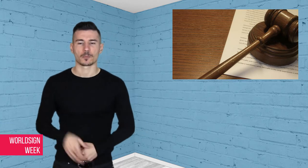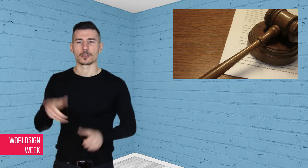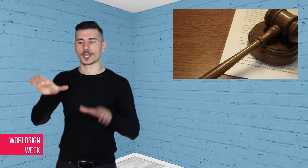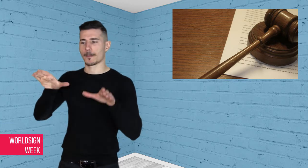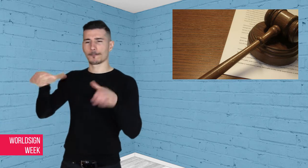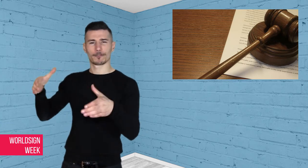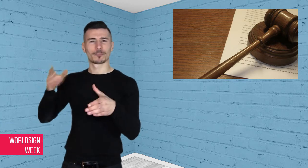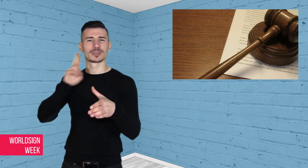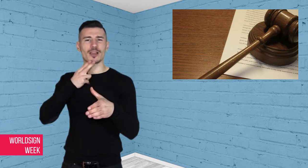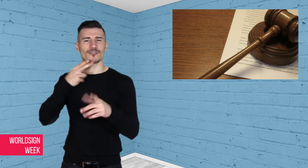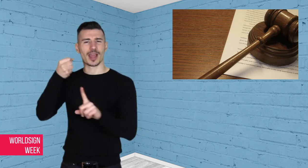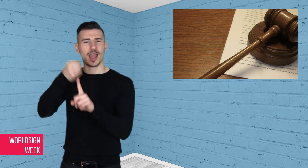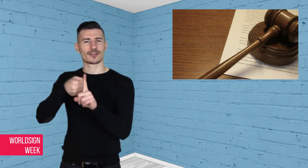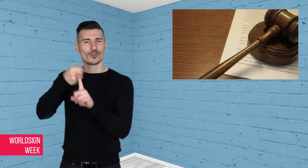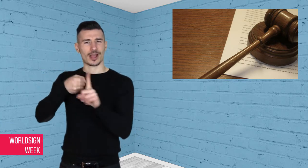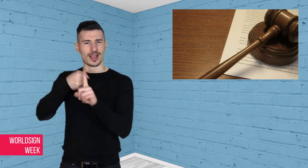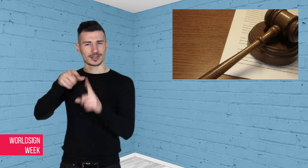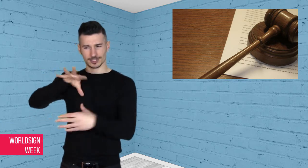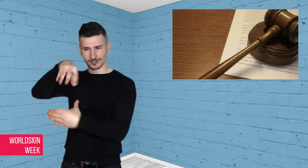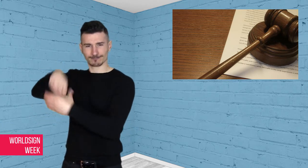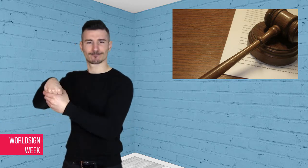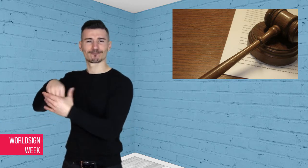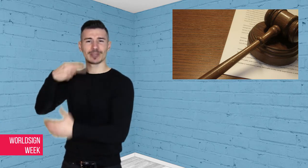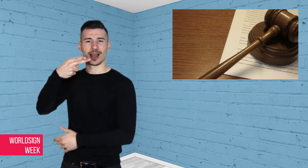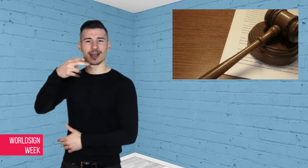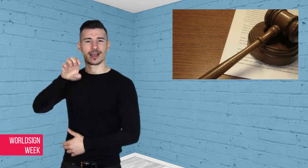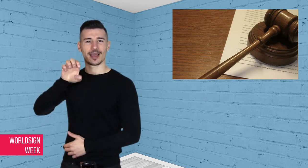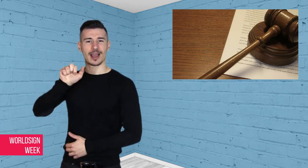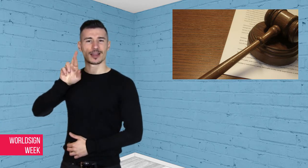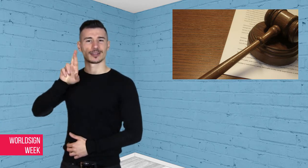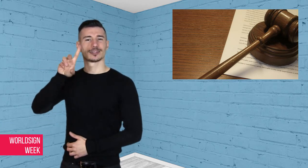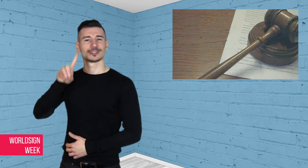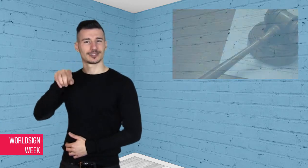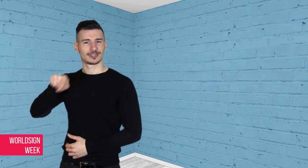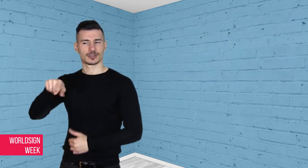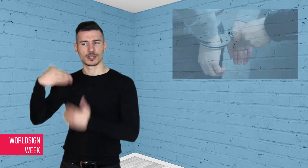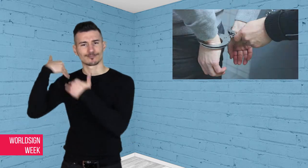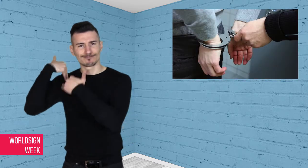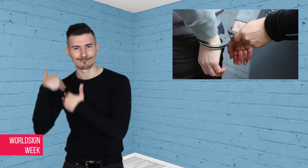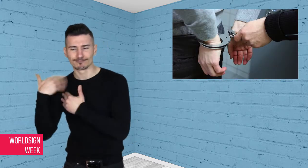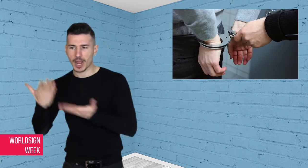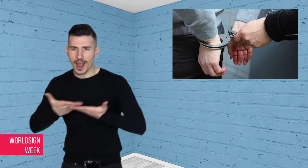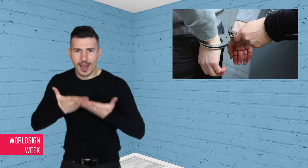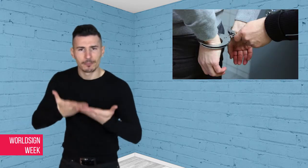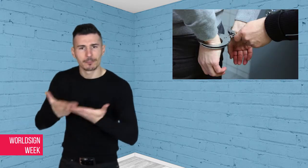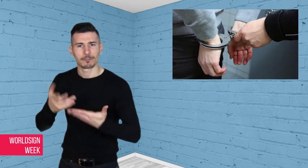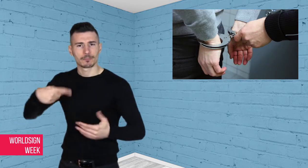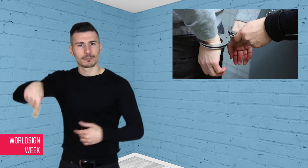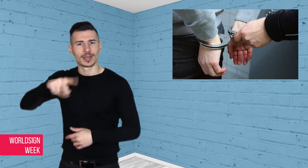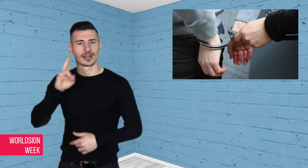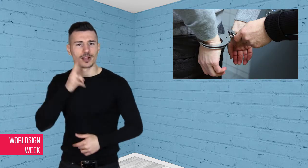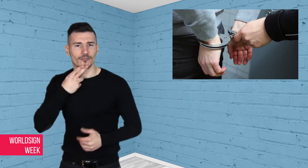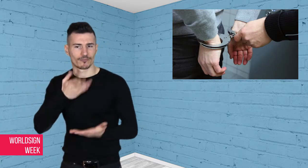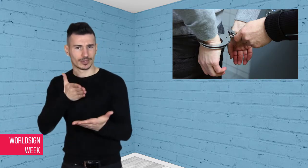that for every successful suit won by a Deaf person, there are tens of